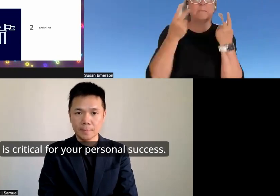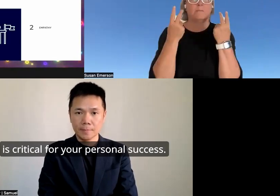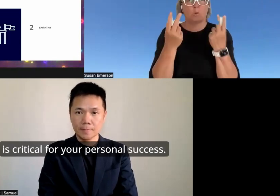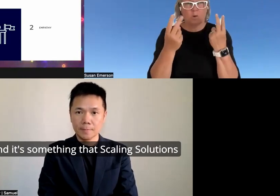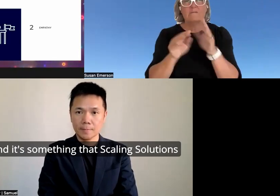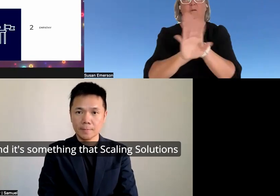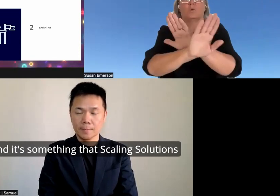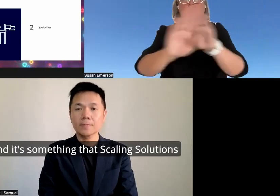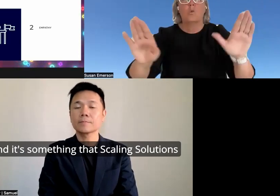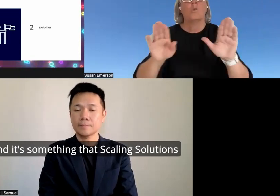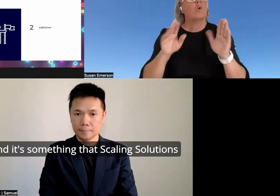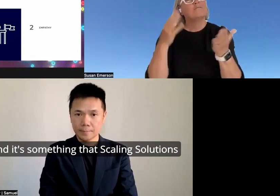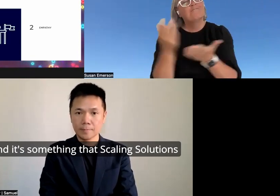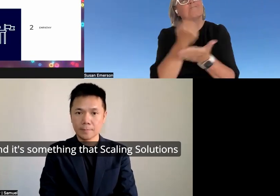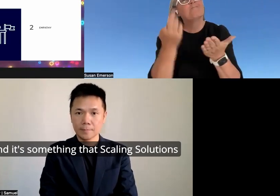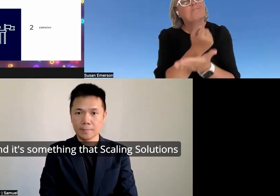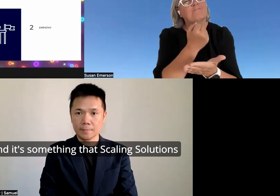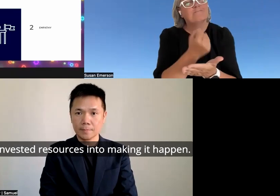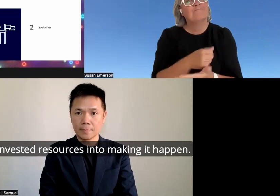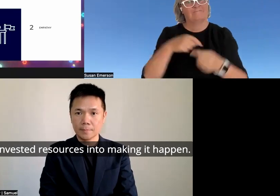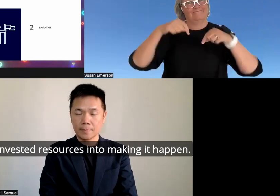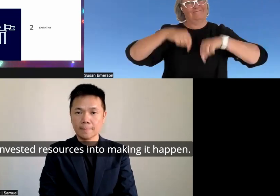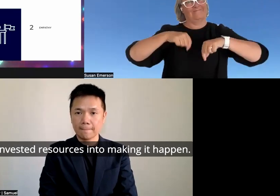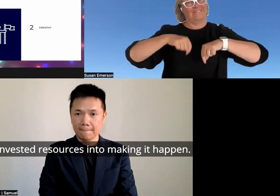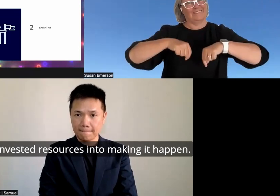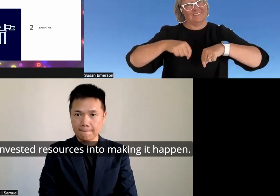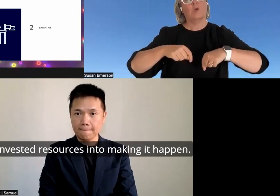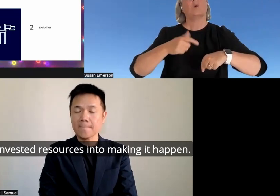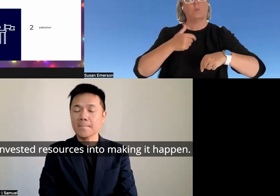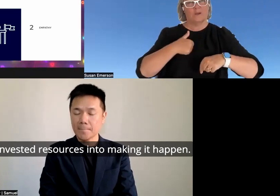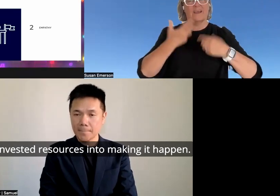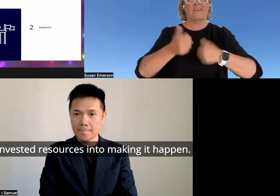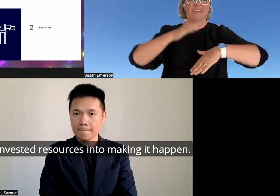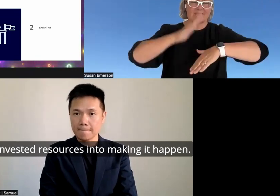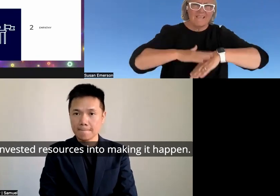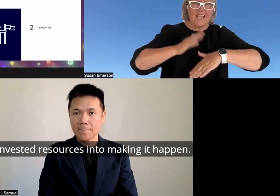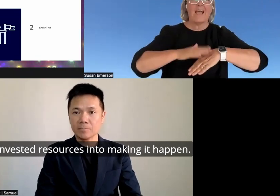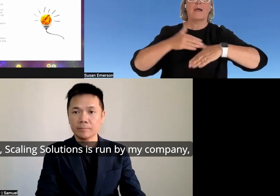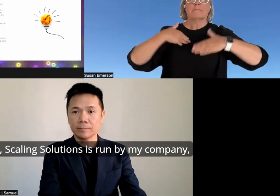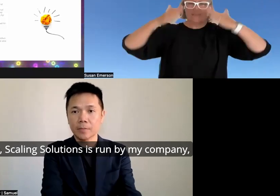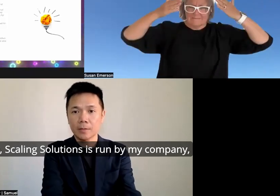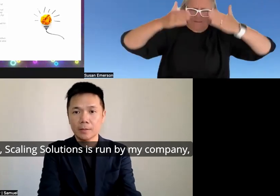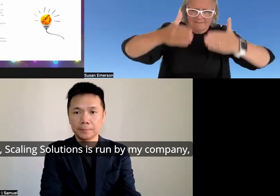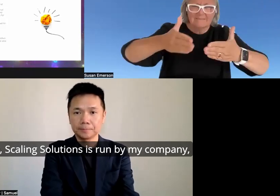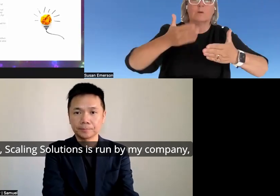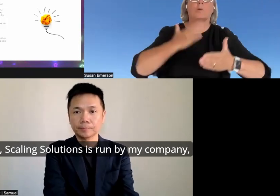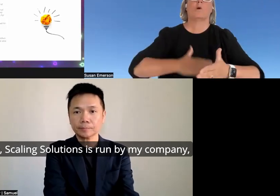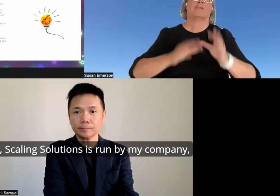success and it's something that scaling Solutions has invested resources into making it happen now